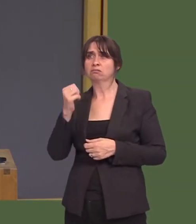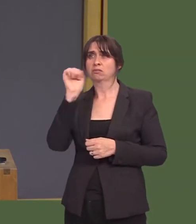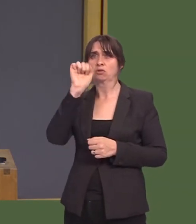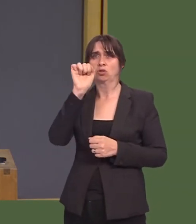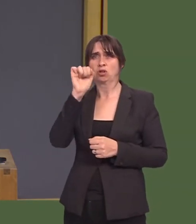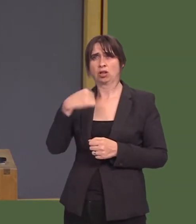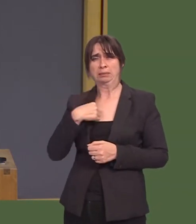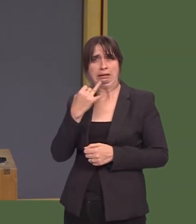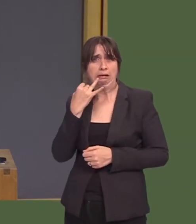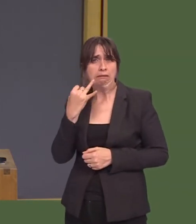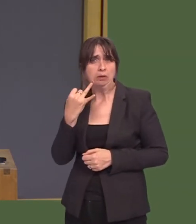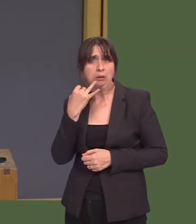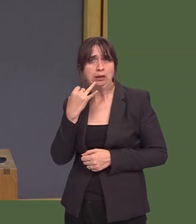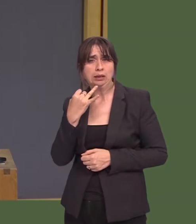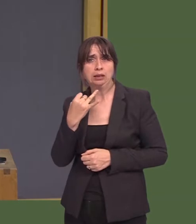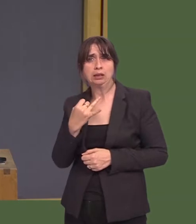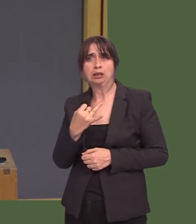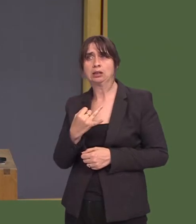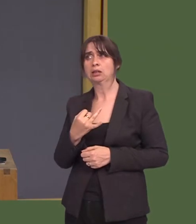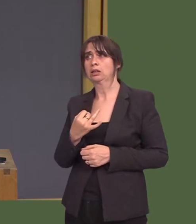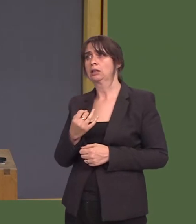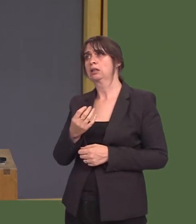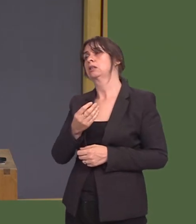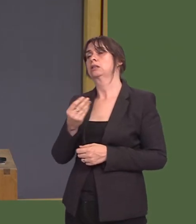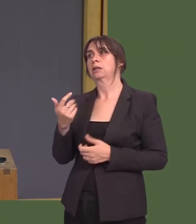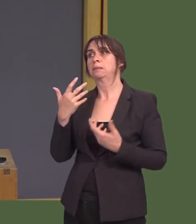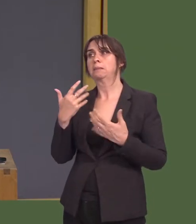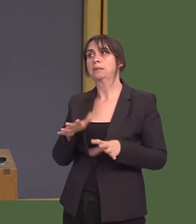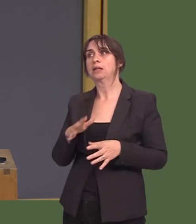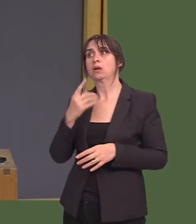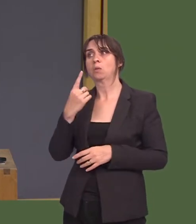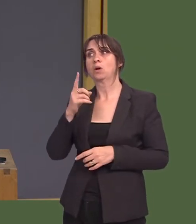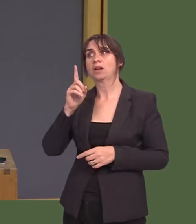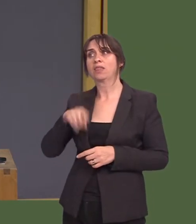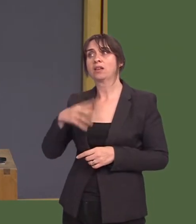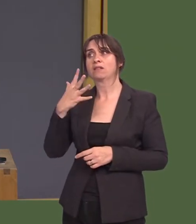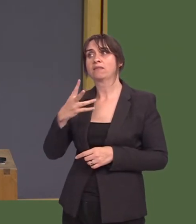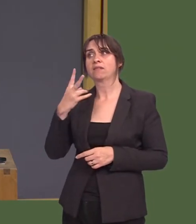actually taken out high-cost credit with an average of £1,052 of extra borrowing taken out.